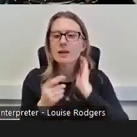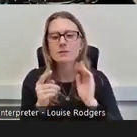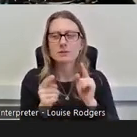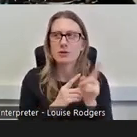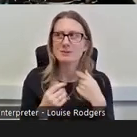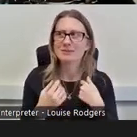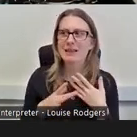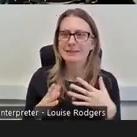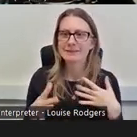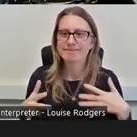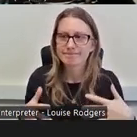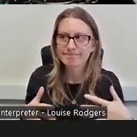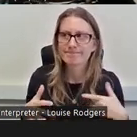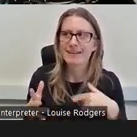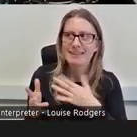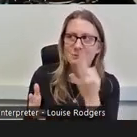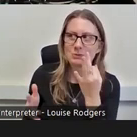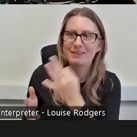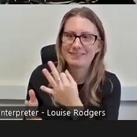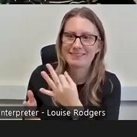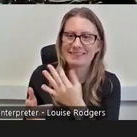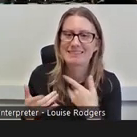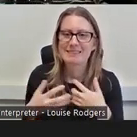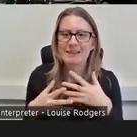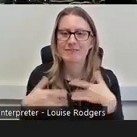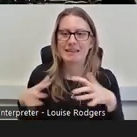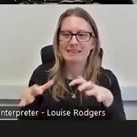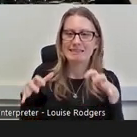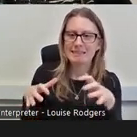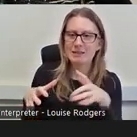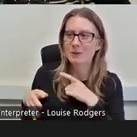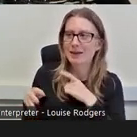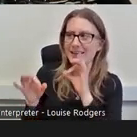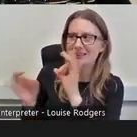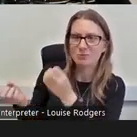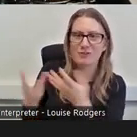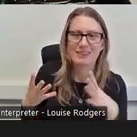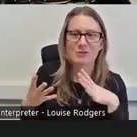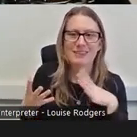you have to ask for something because it's not being provided already, so get in there first